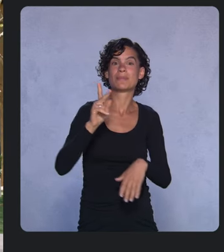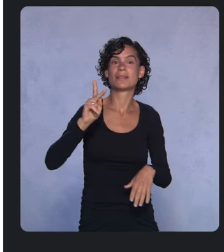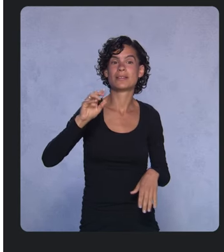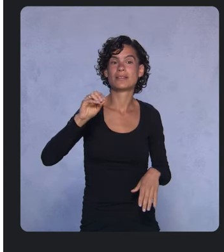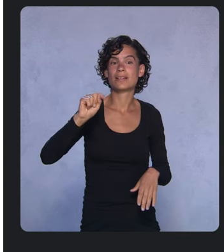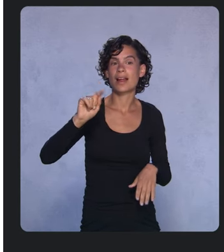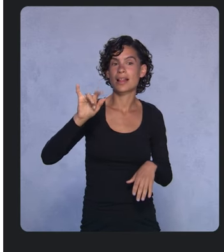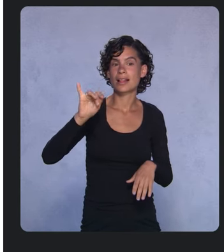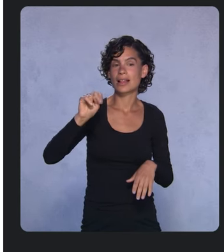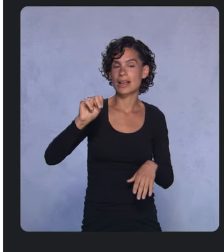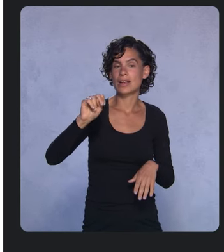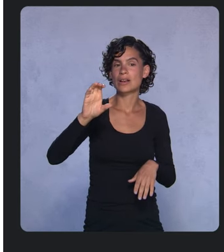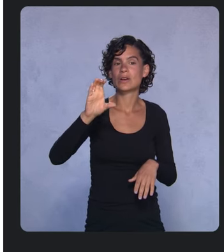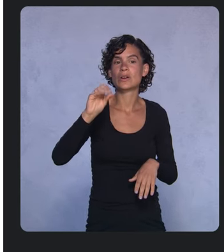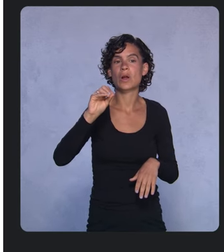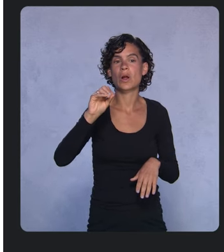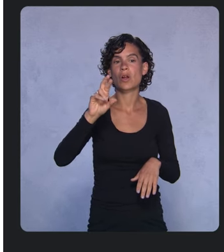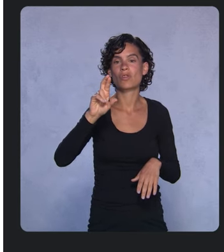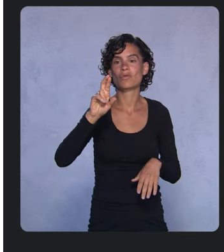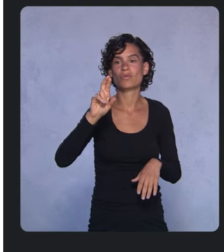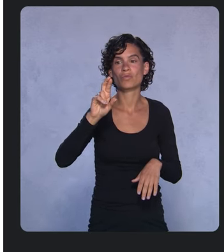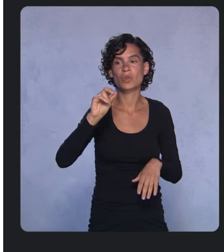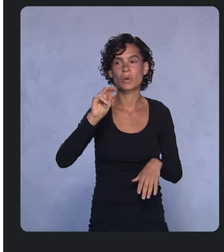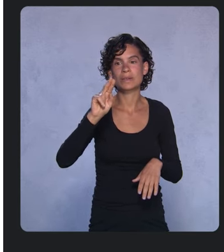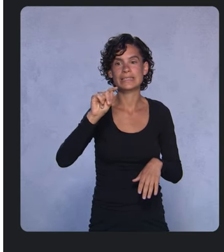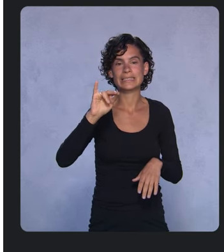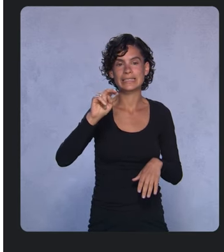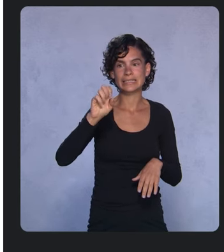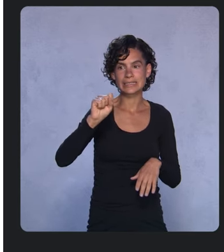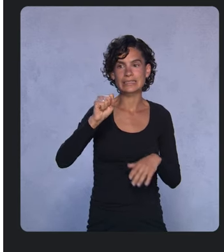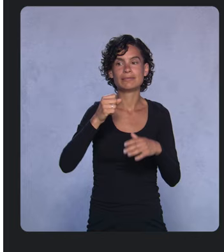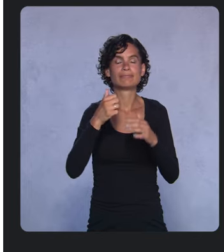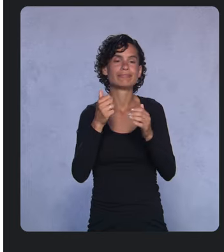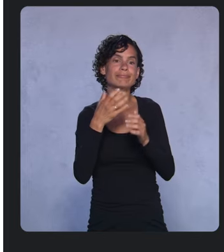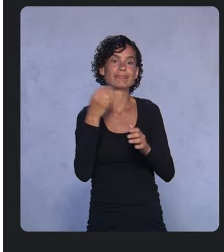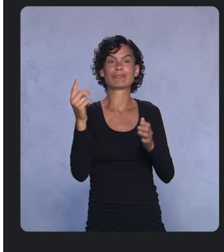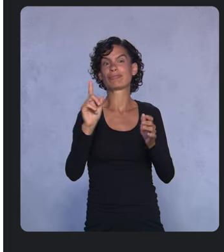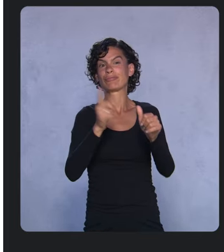And first-class support for Jetpack Compose with architecture libraries and so much more.